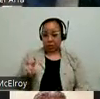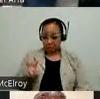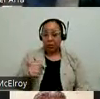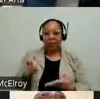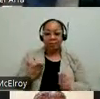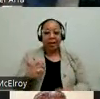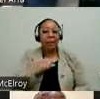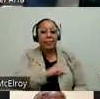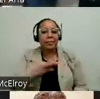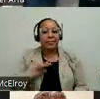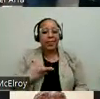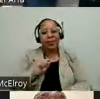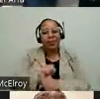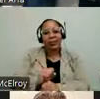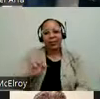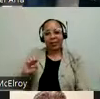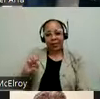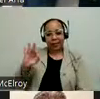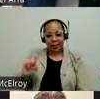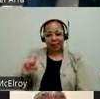attorney at Equip for Equality, where I was a disability civil rights